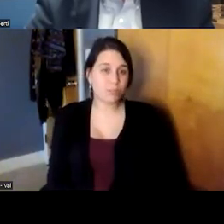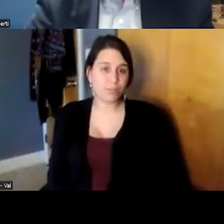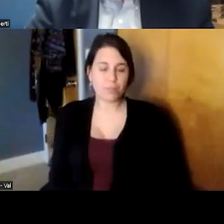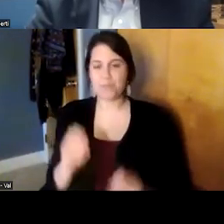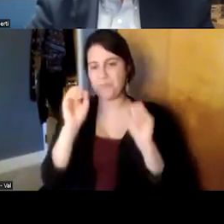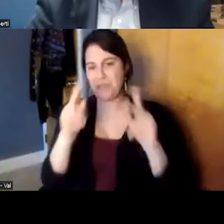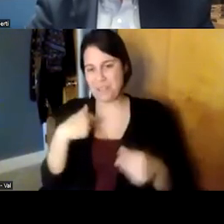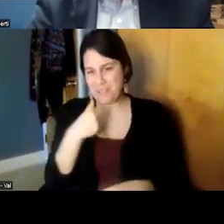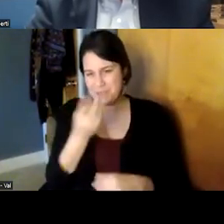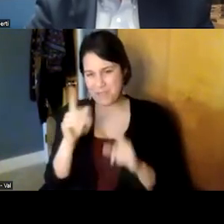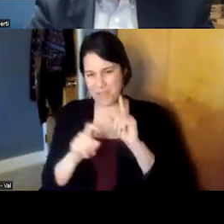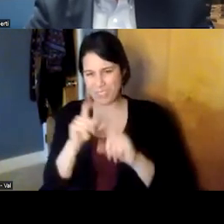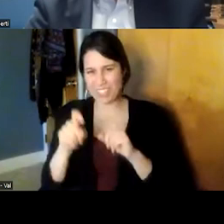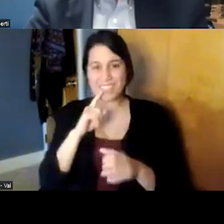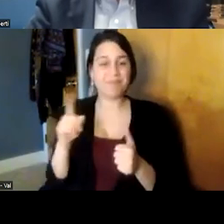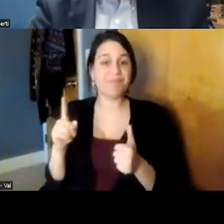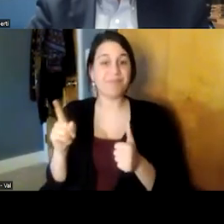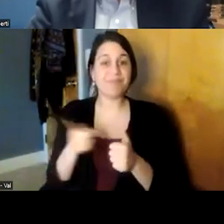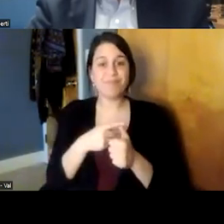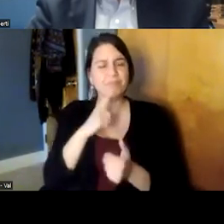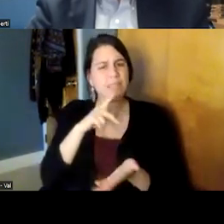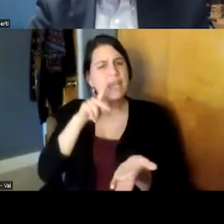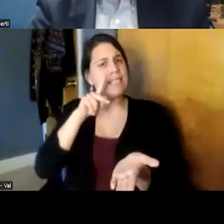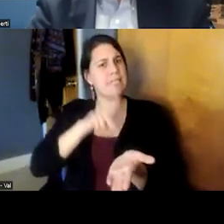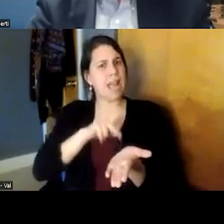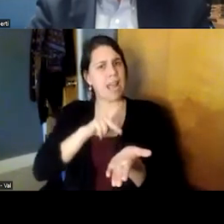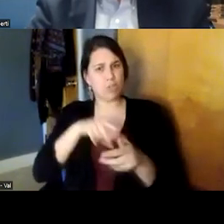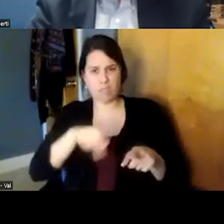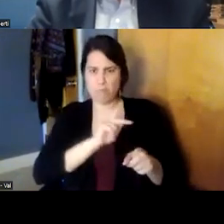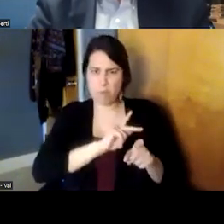couple of questions the first one is psychiatry as a profession is increasingly focused on